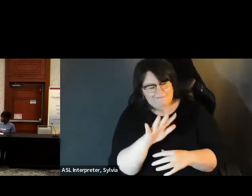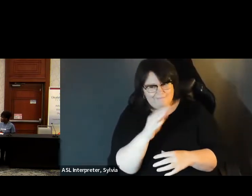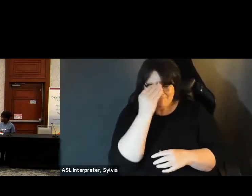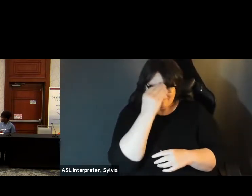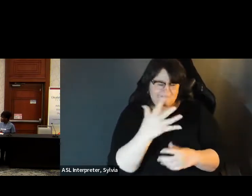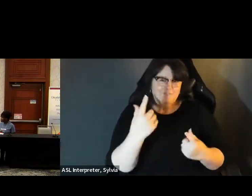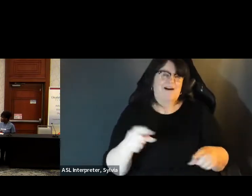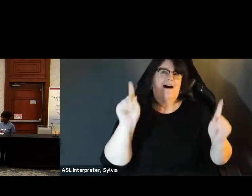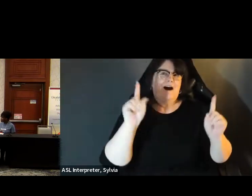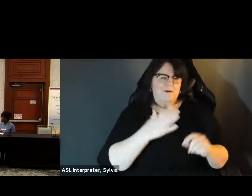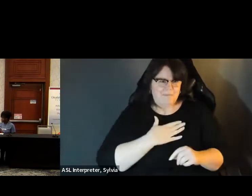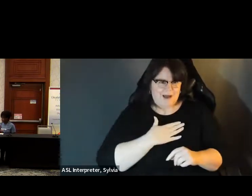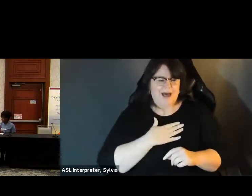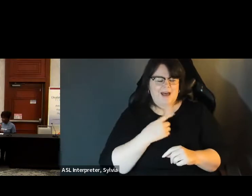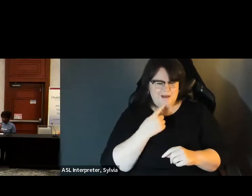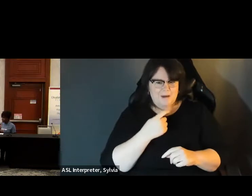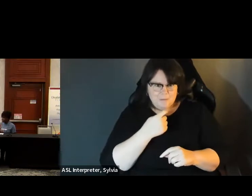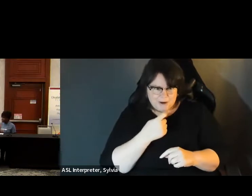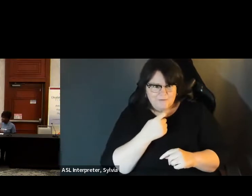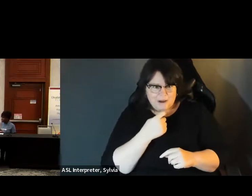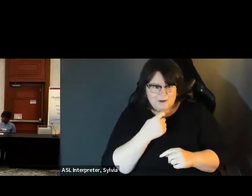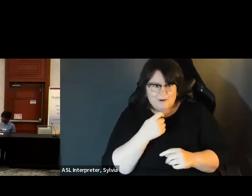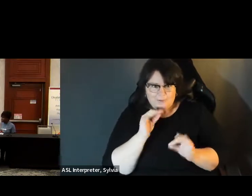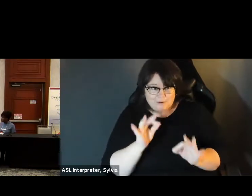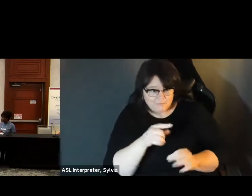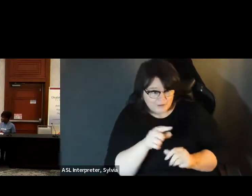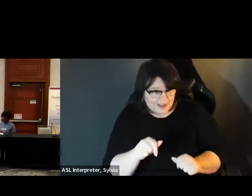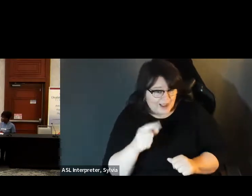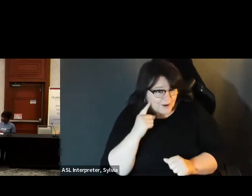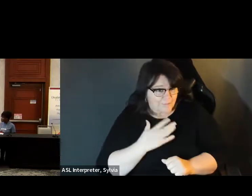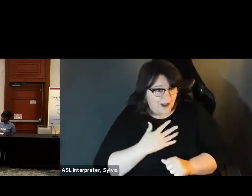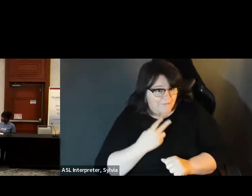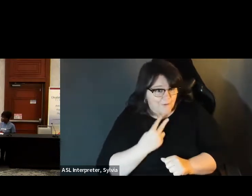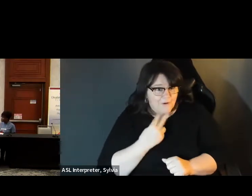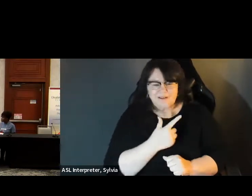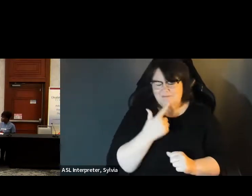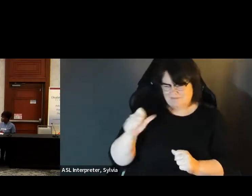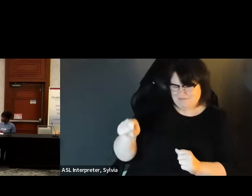Can you hear me? Fantastic? Okay, I want to introduce myself.